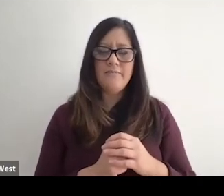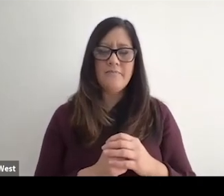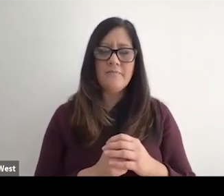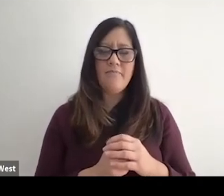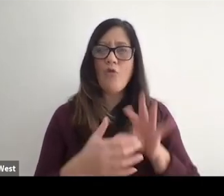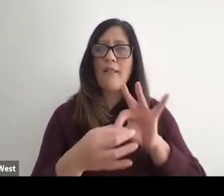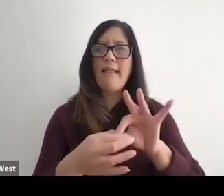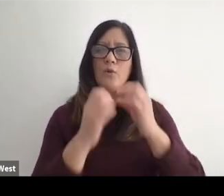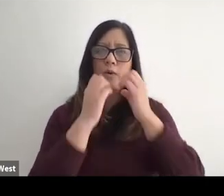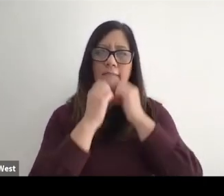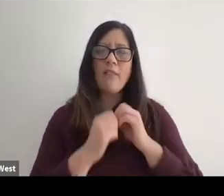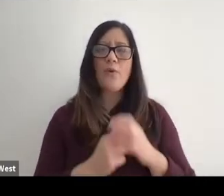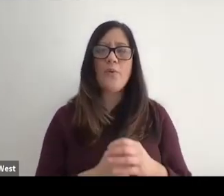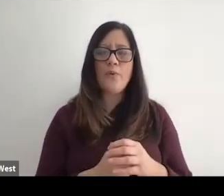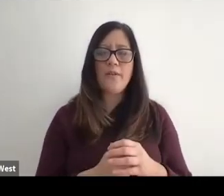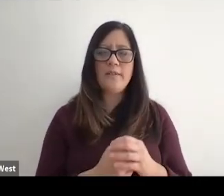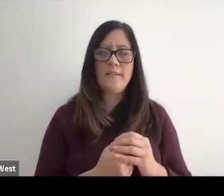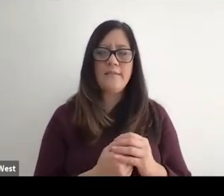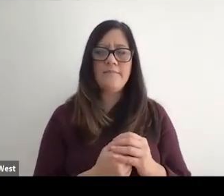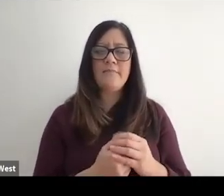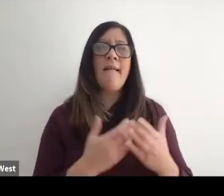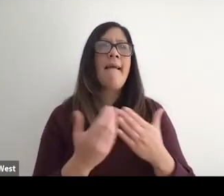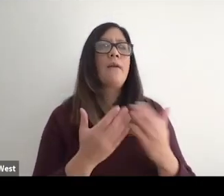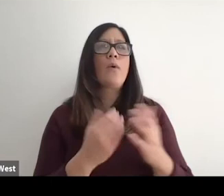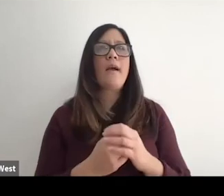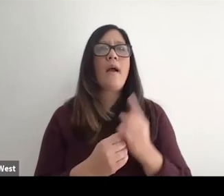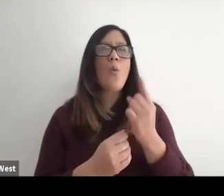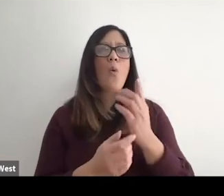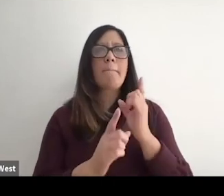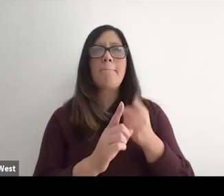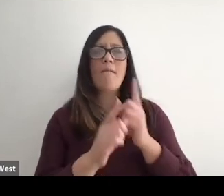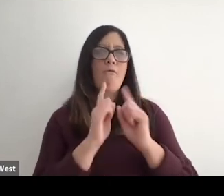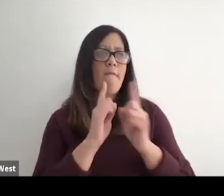Why is this so? She's on the Trevor Noah Show and there's a point in the